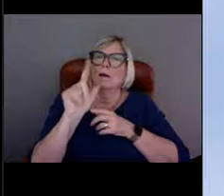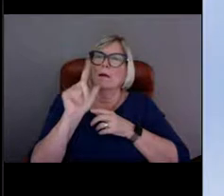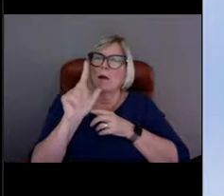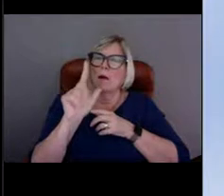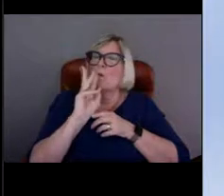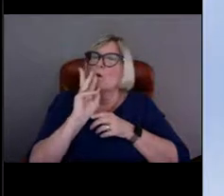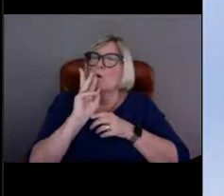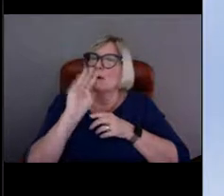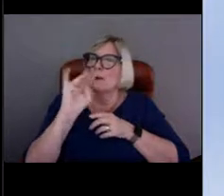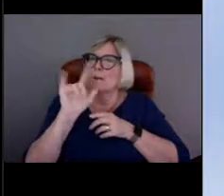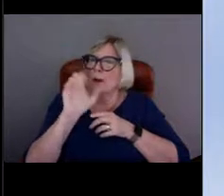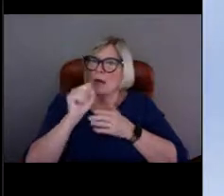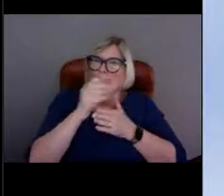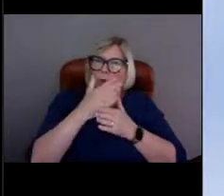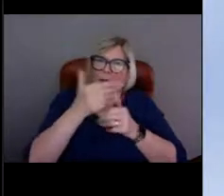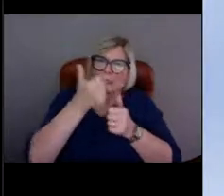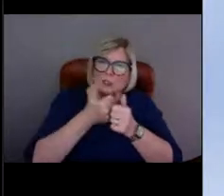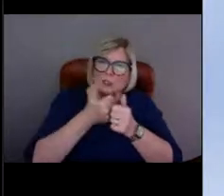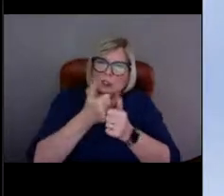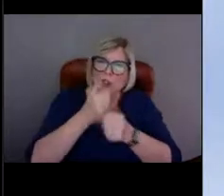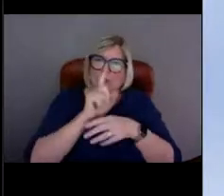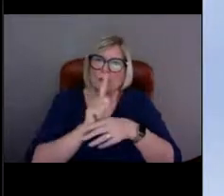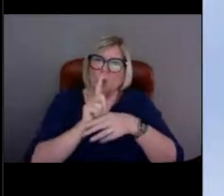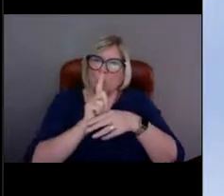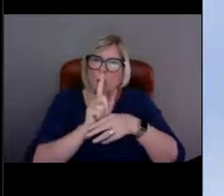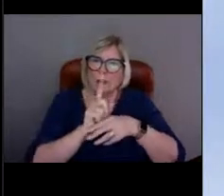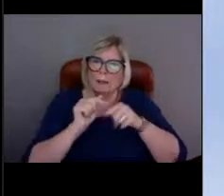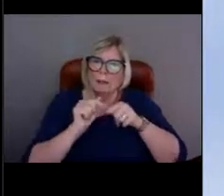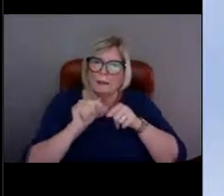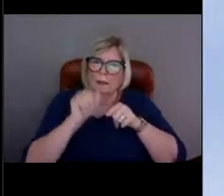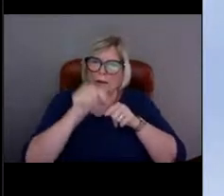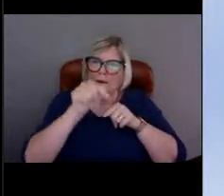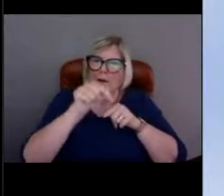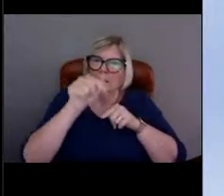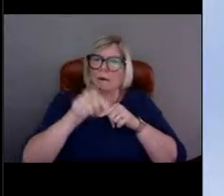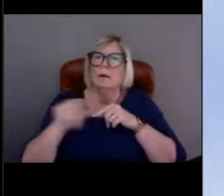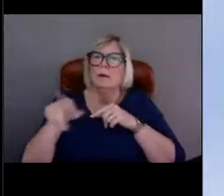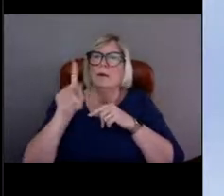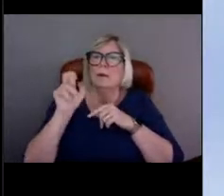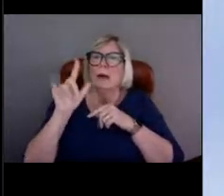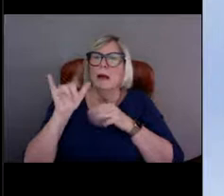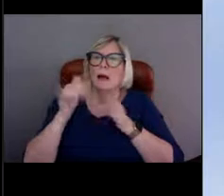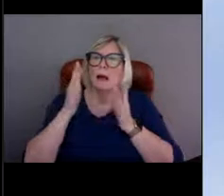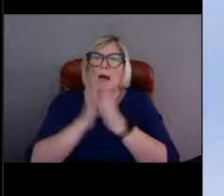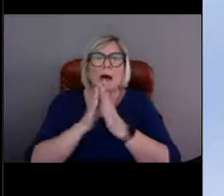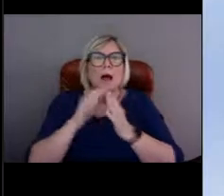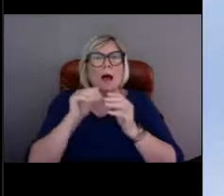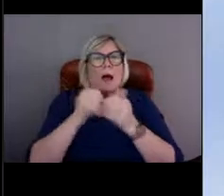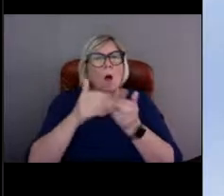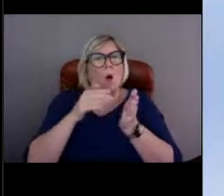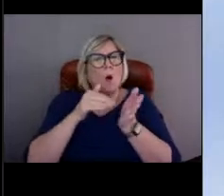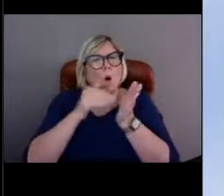[Nicole] Wow, okay. And Katie asks, "How often is service required on the buoys?"